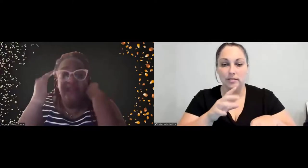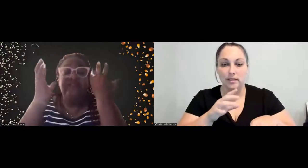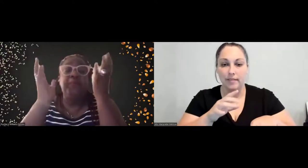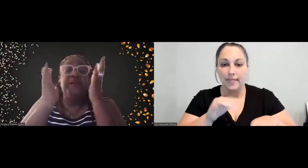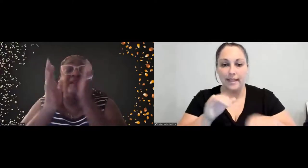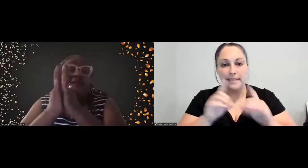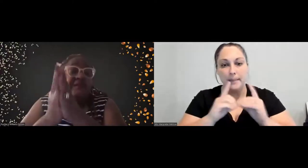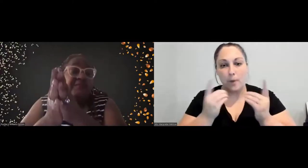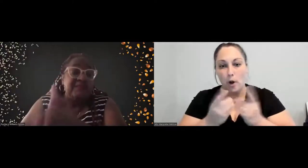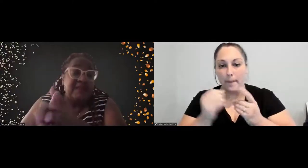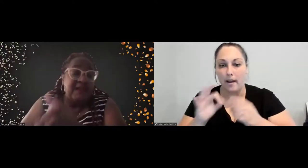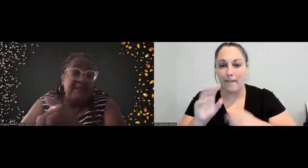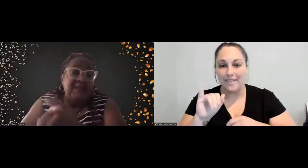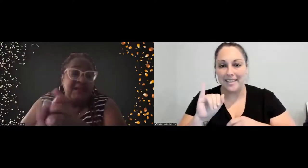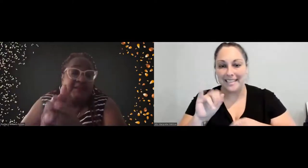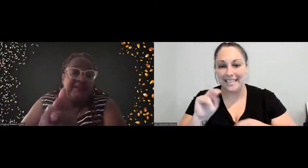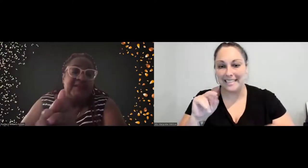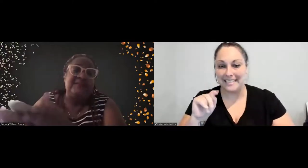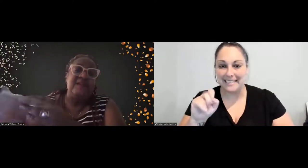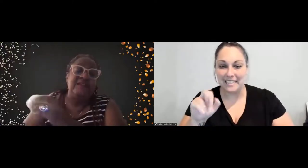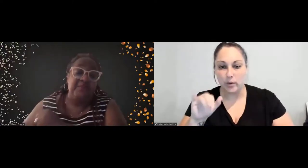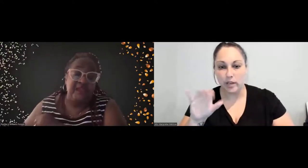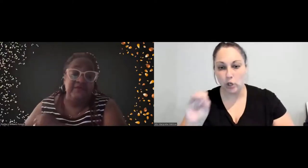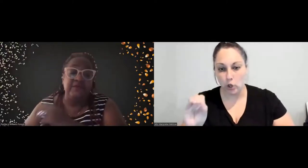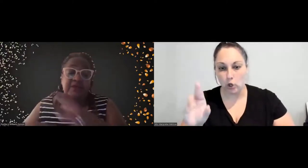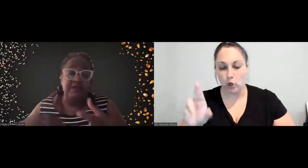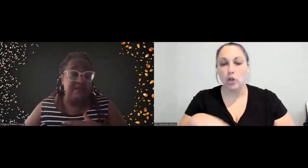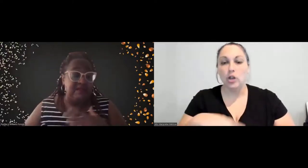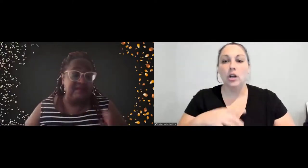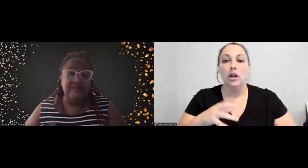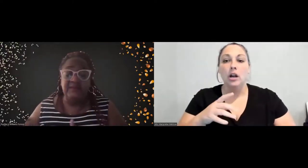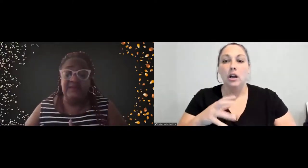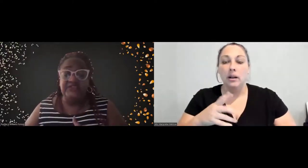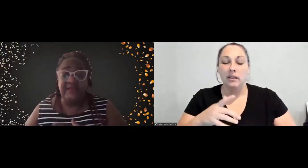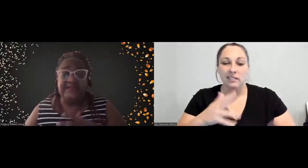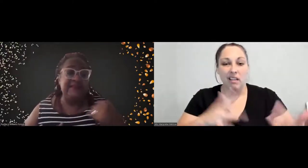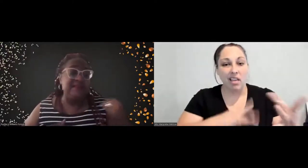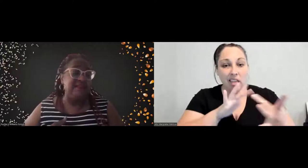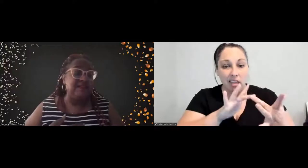And so but he said by the time he got the bison, had to pay for it, and then had to get someone to dress it and then